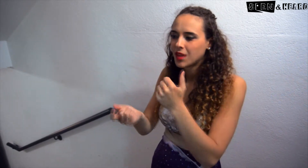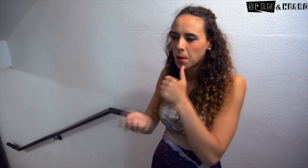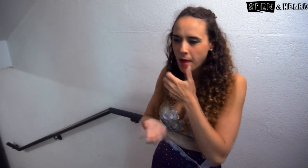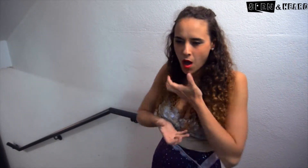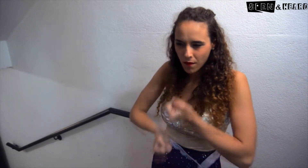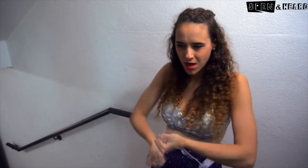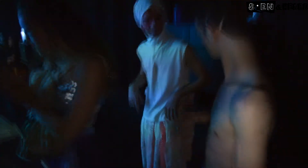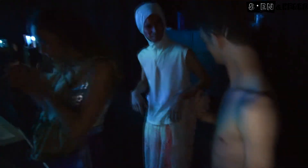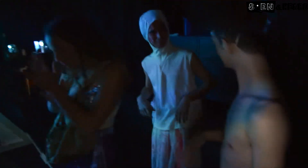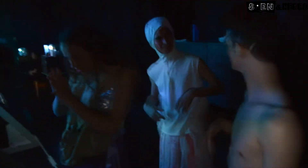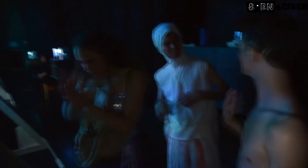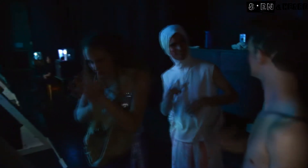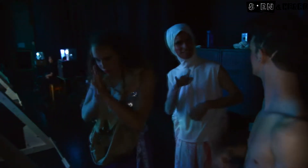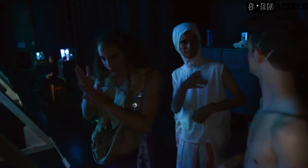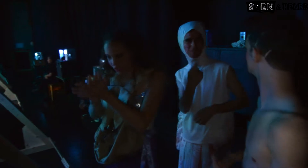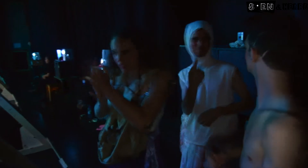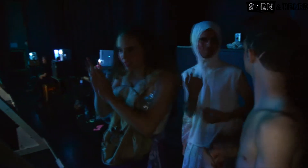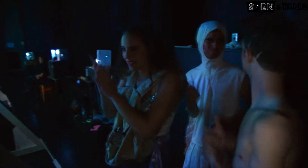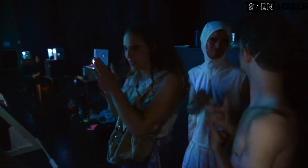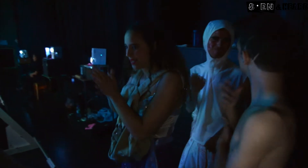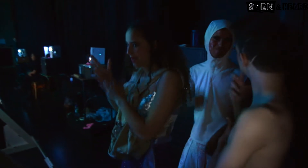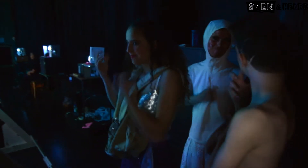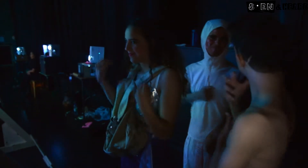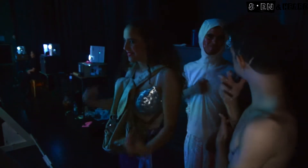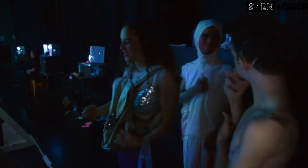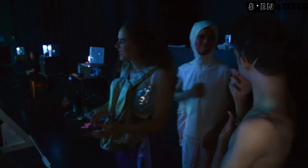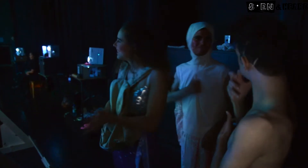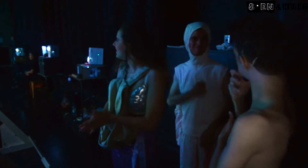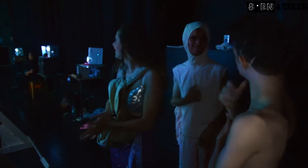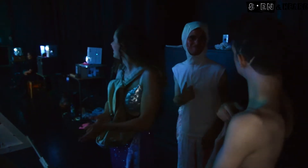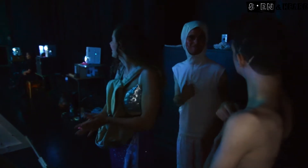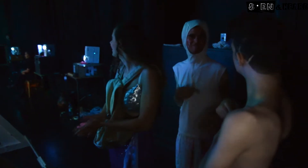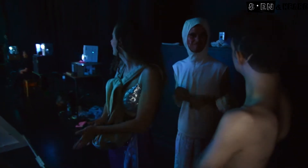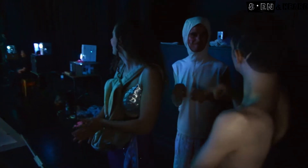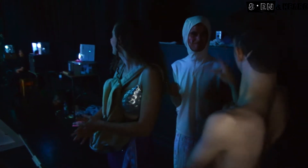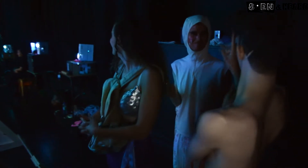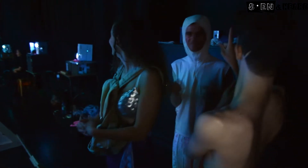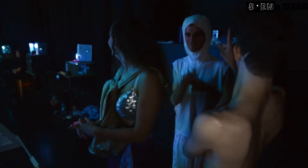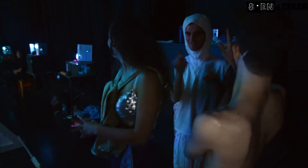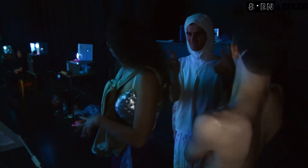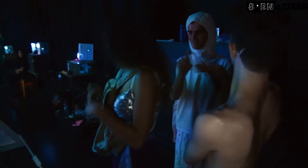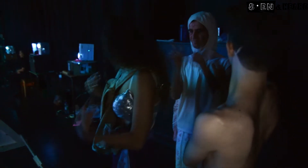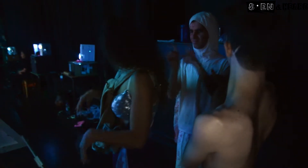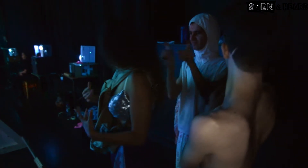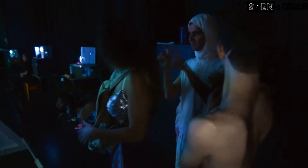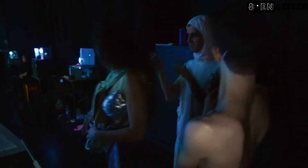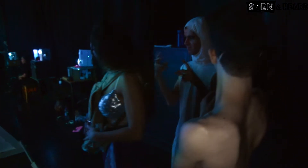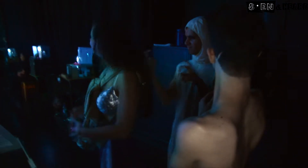They didn't confide in me because I'm Deaf, which made me feel like it's hard to work with a Deaf person in the same field as them